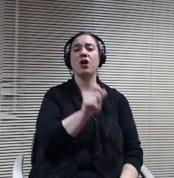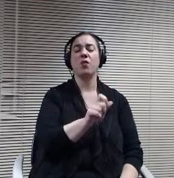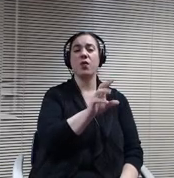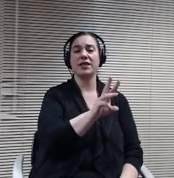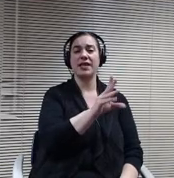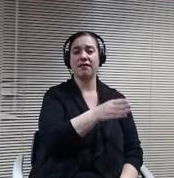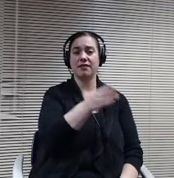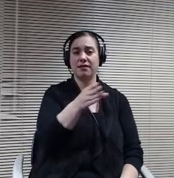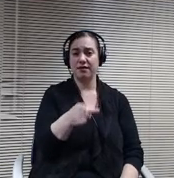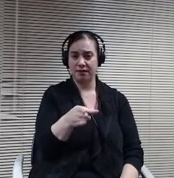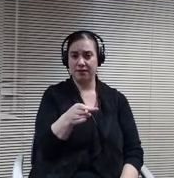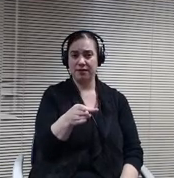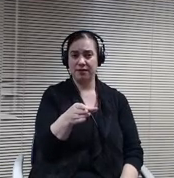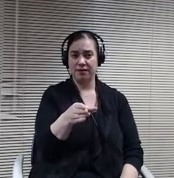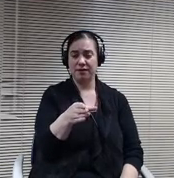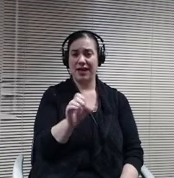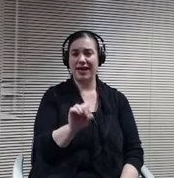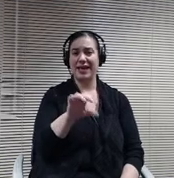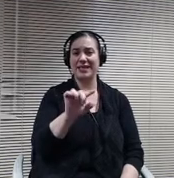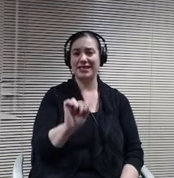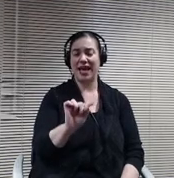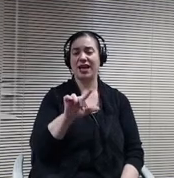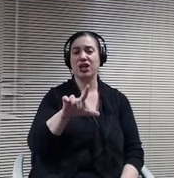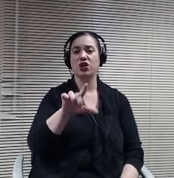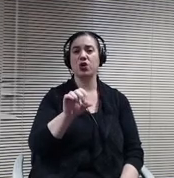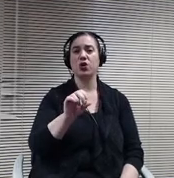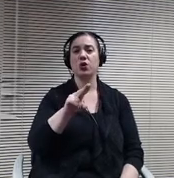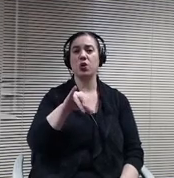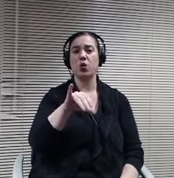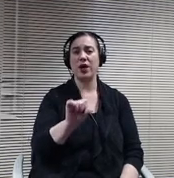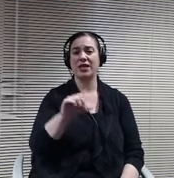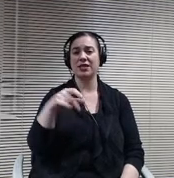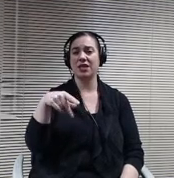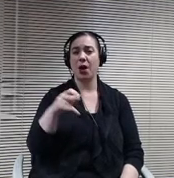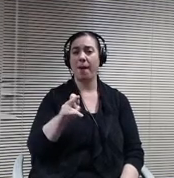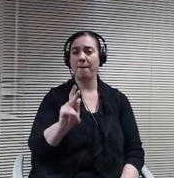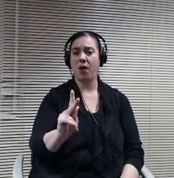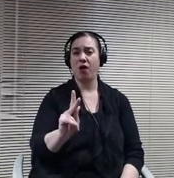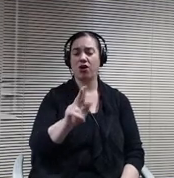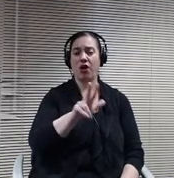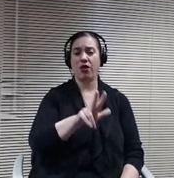You have Saint Louis Park at 31.2 and then the other. The